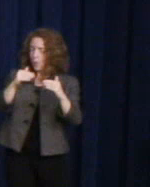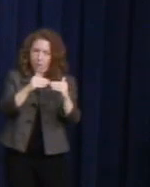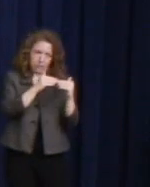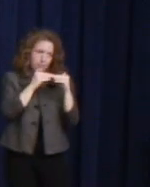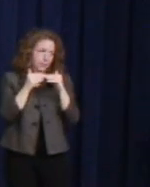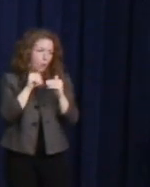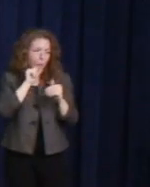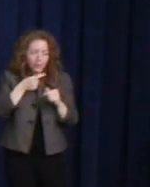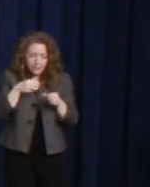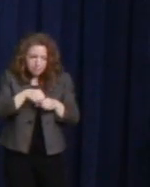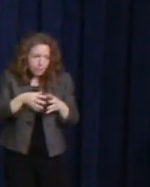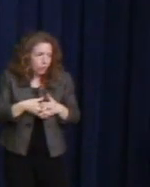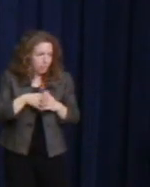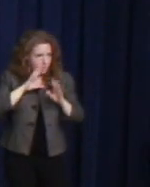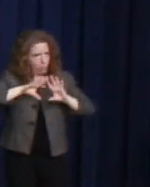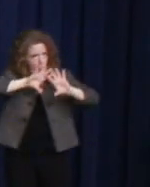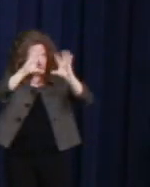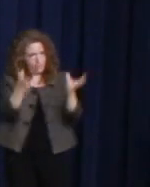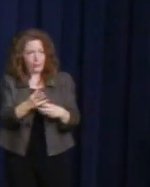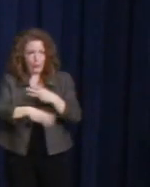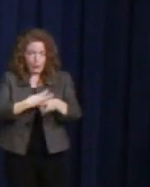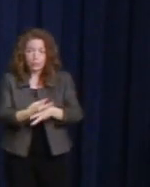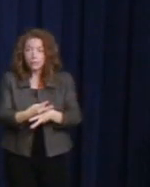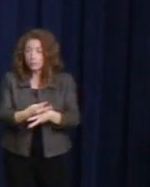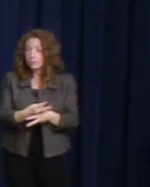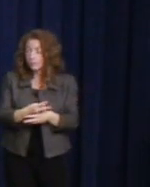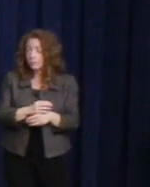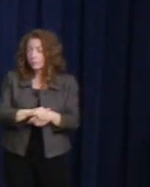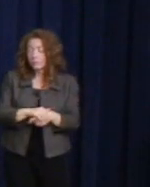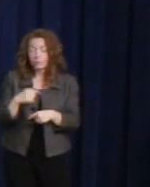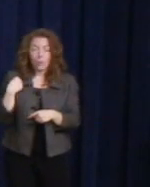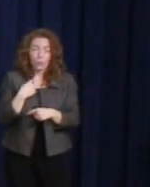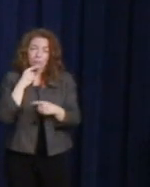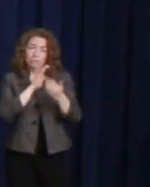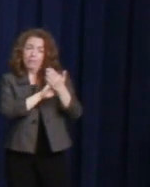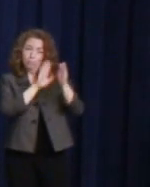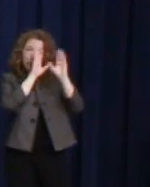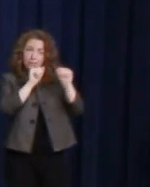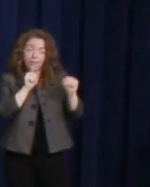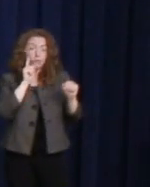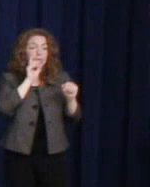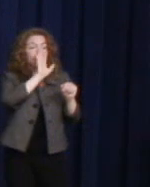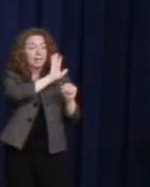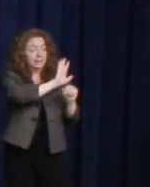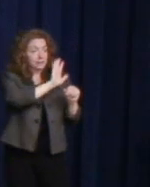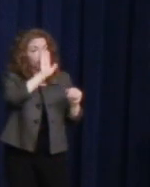for his words, but for his actions in making our country a leader in the pursuit for human